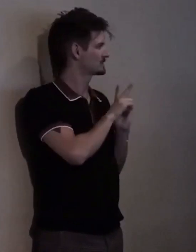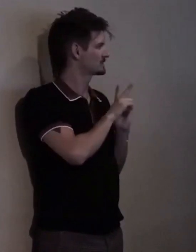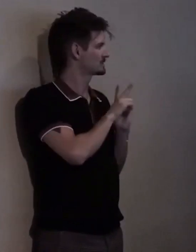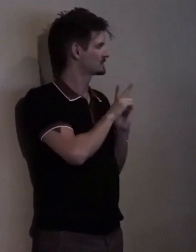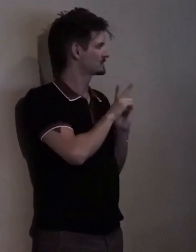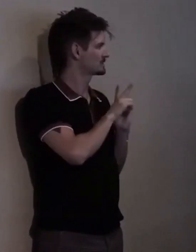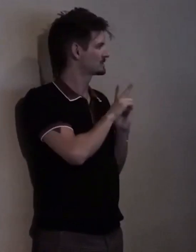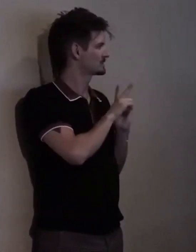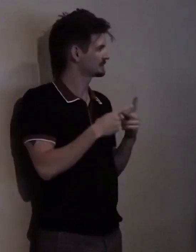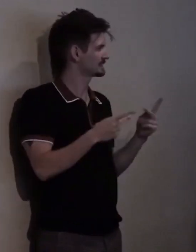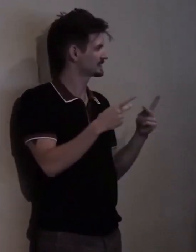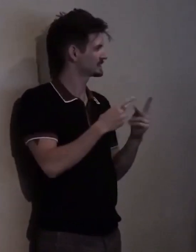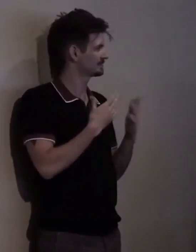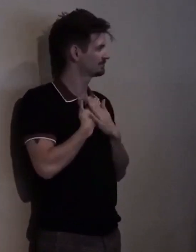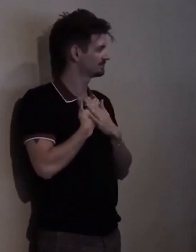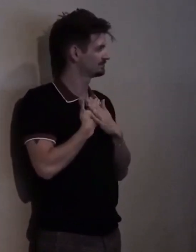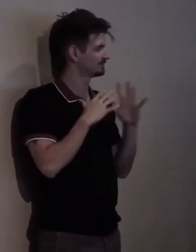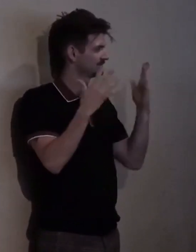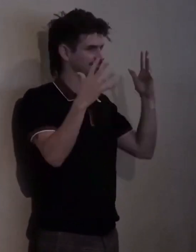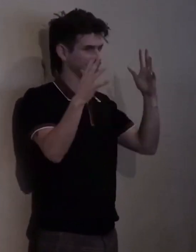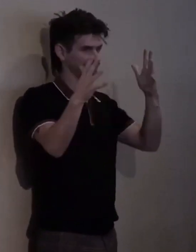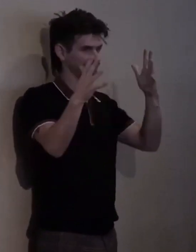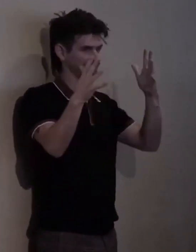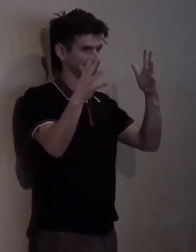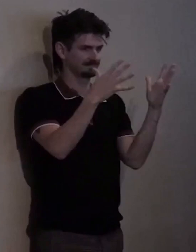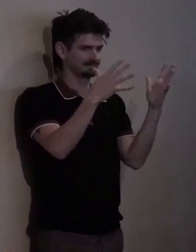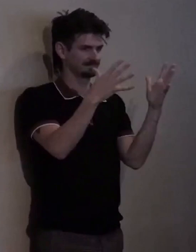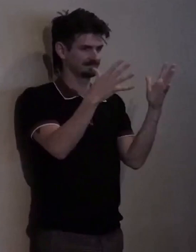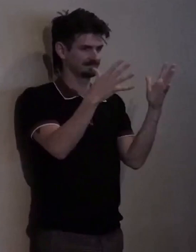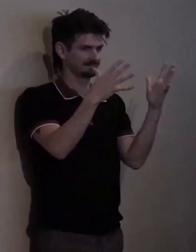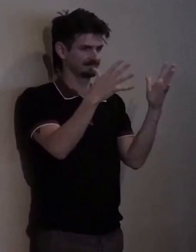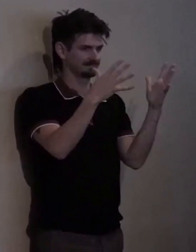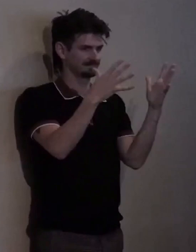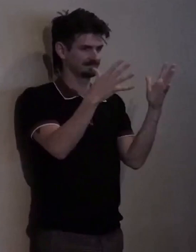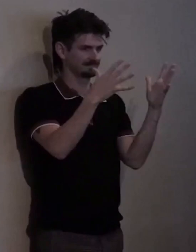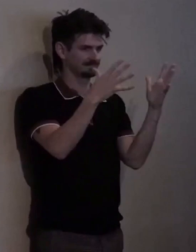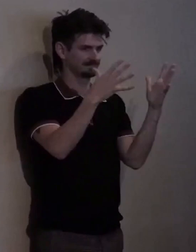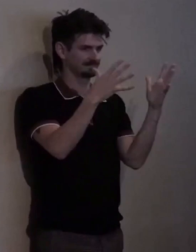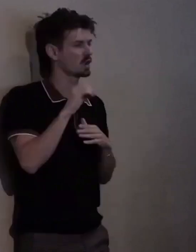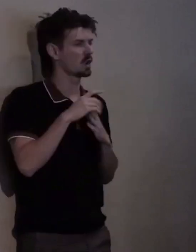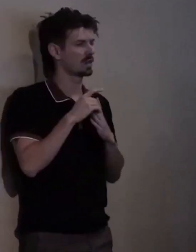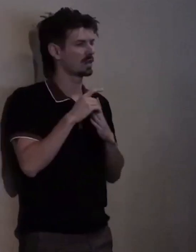And I am so thankful to our Co-EDs for having the faith in me to do this.